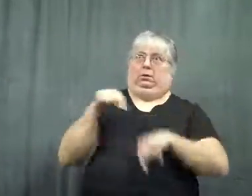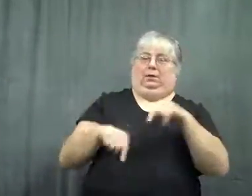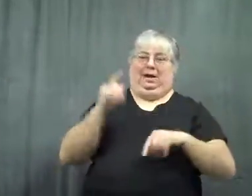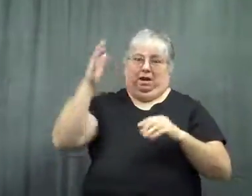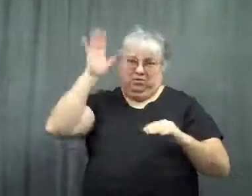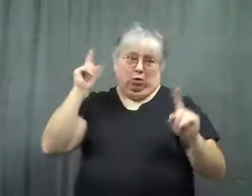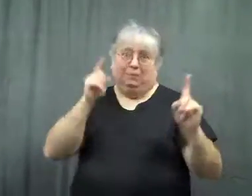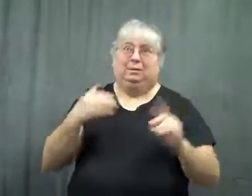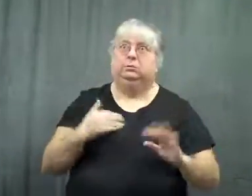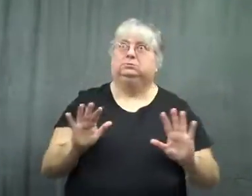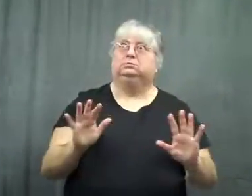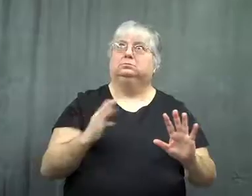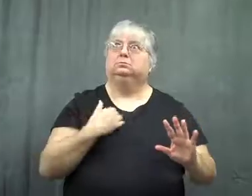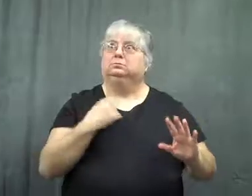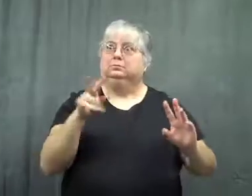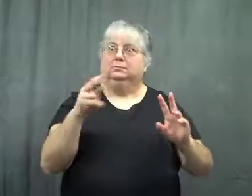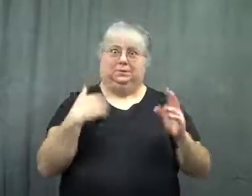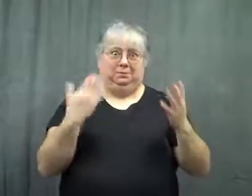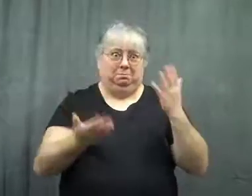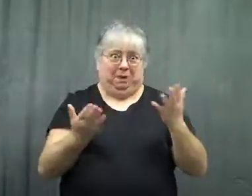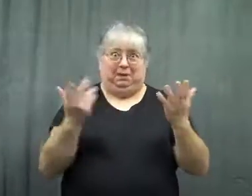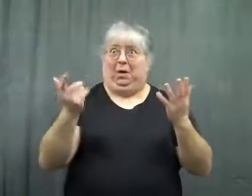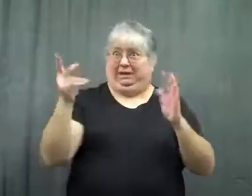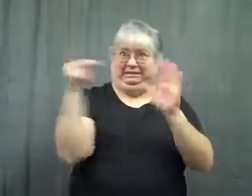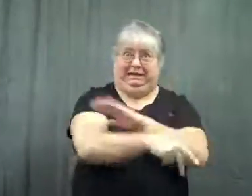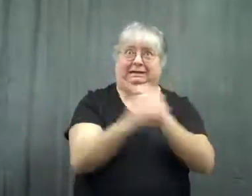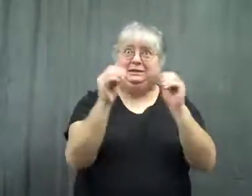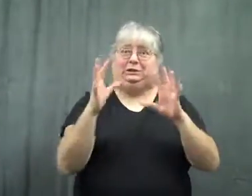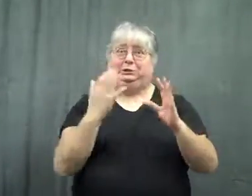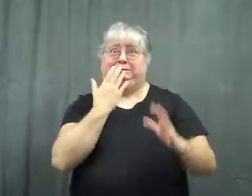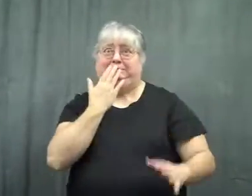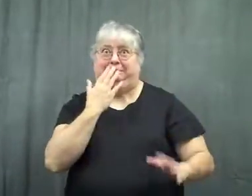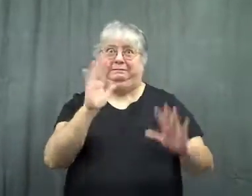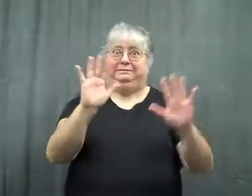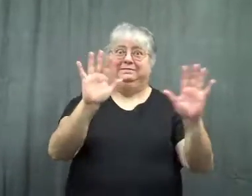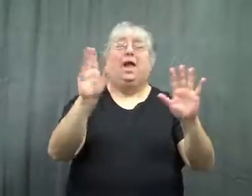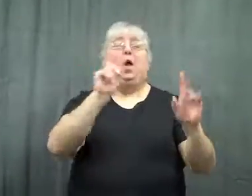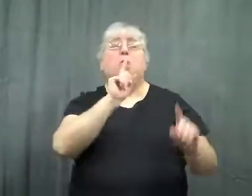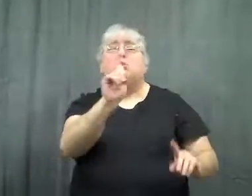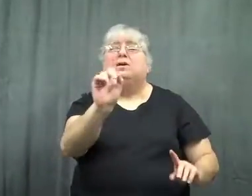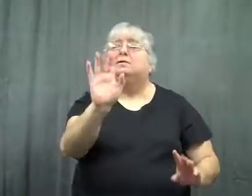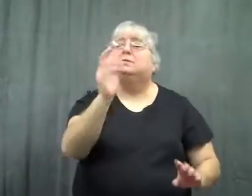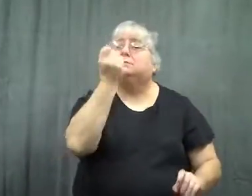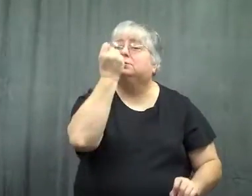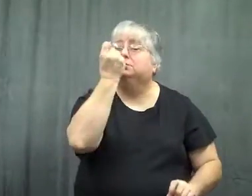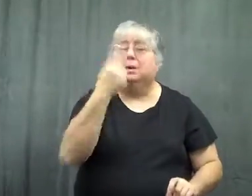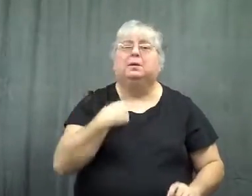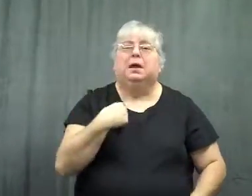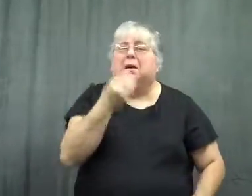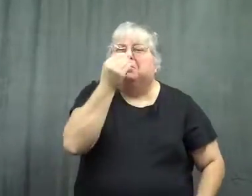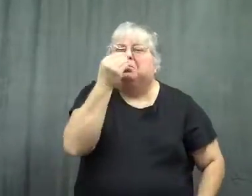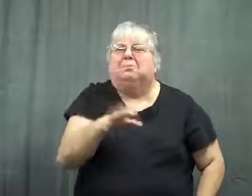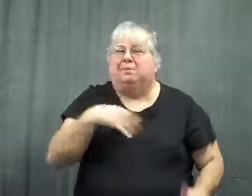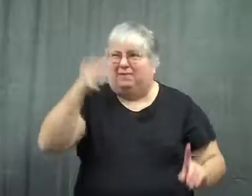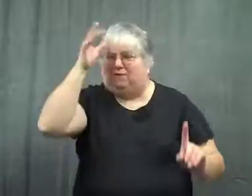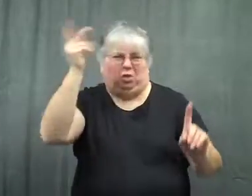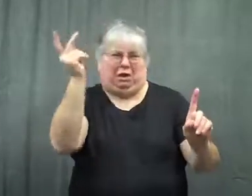I watched horrified. Maybe my father's going to kill him! Now understand, I didn't mind if my father killed the teacher.